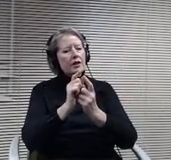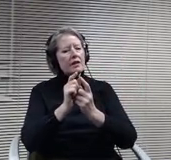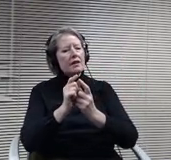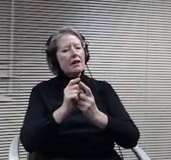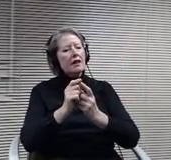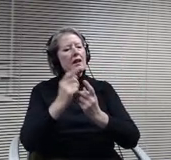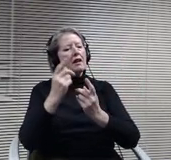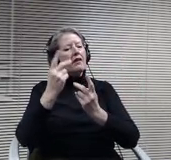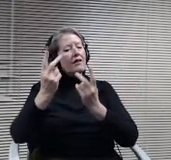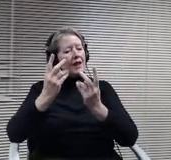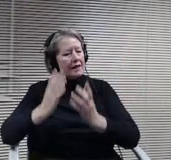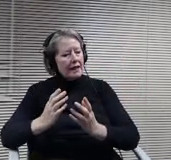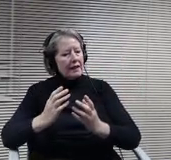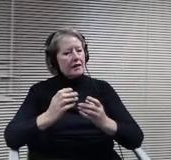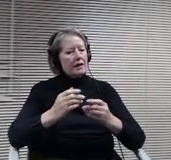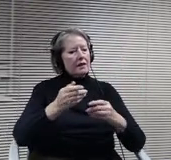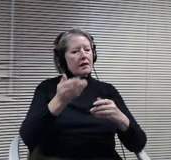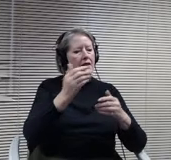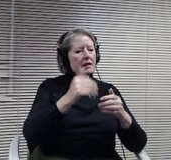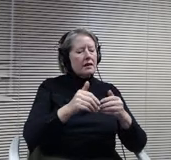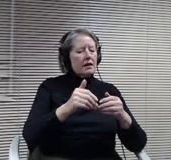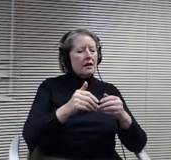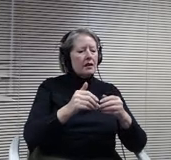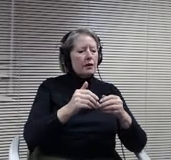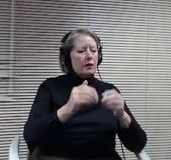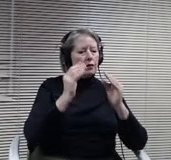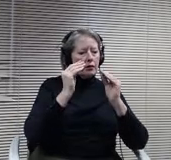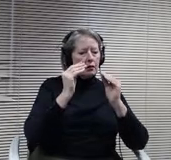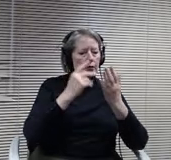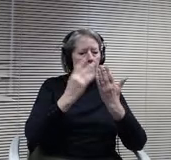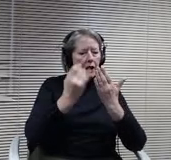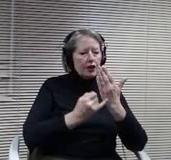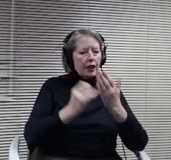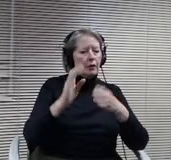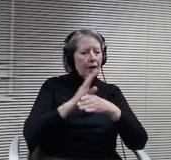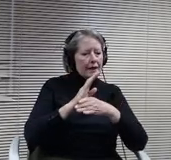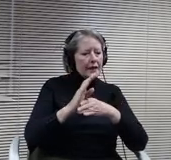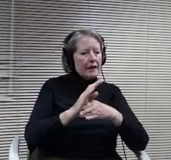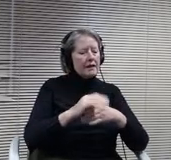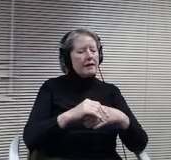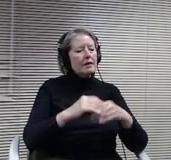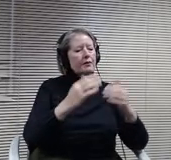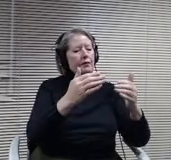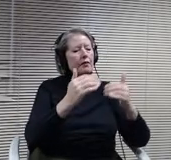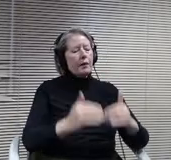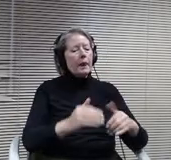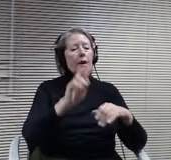this program. So second semester students will have that mentor opportunity within the momentum program.